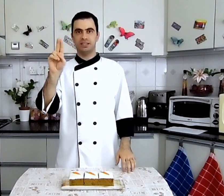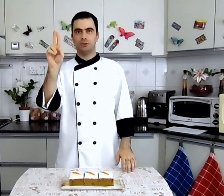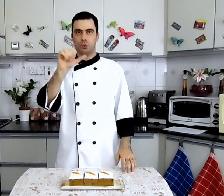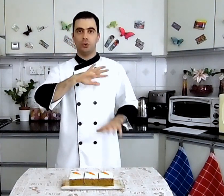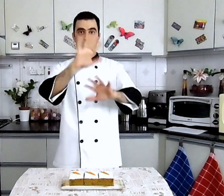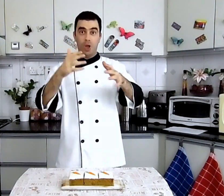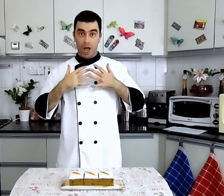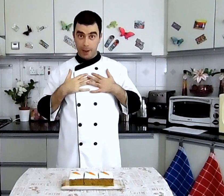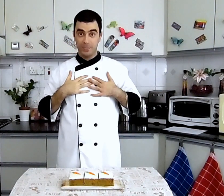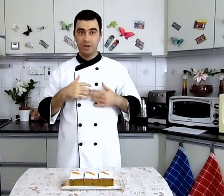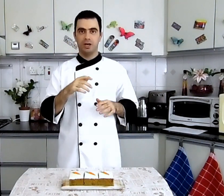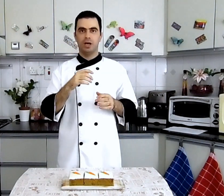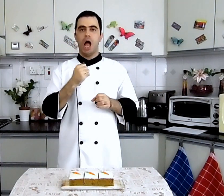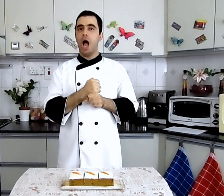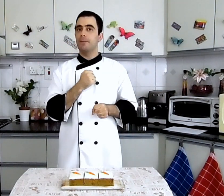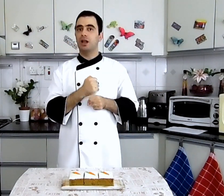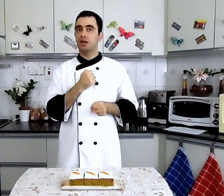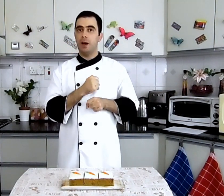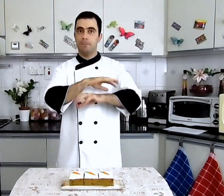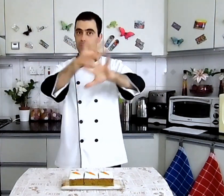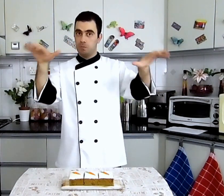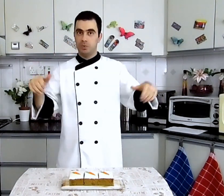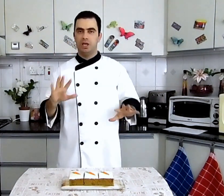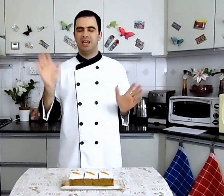If you have any recipe you would like me to prepare واذا أردتم أن أحضر لكم أي وصفة معينة